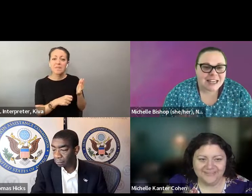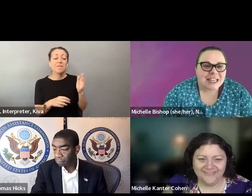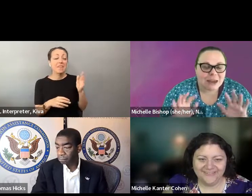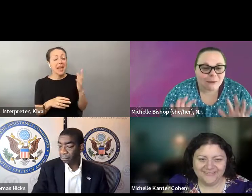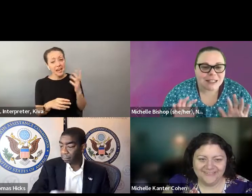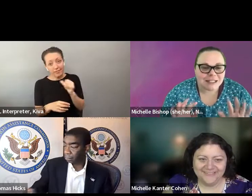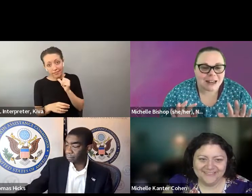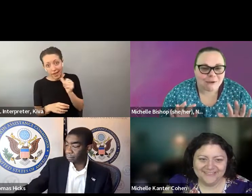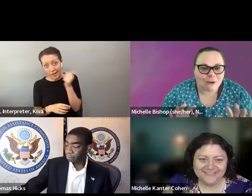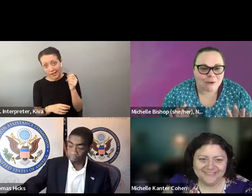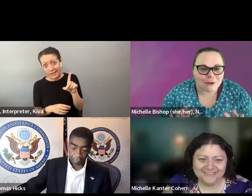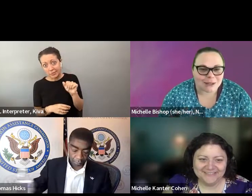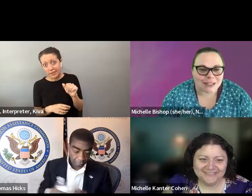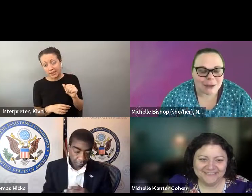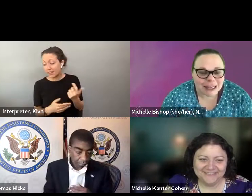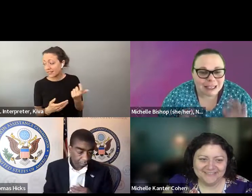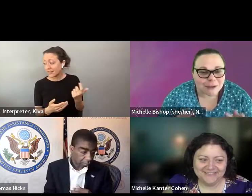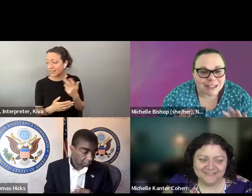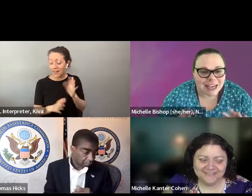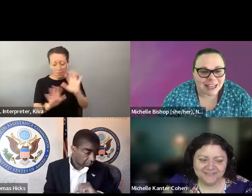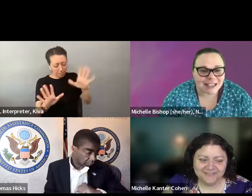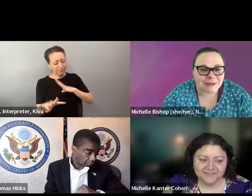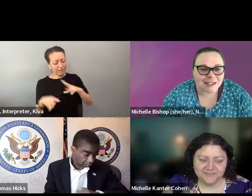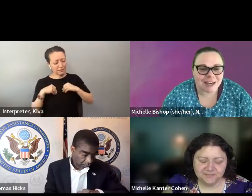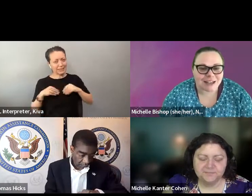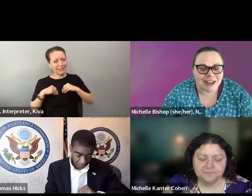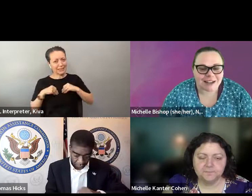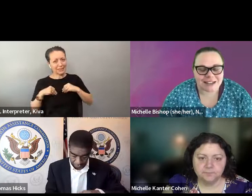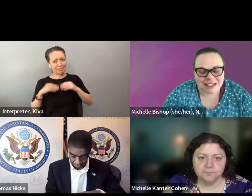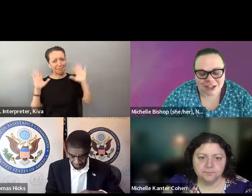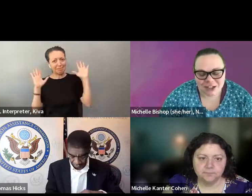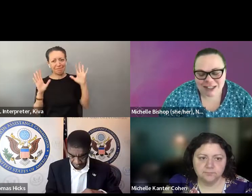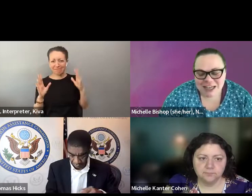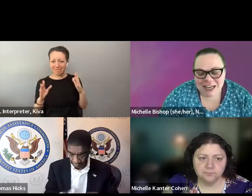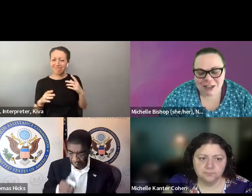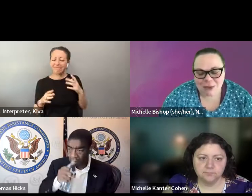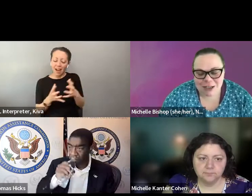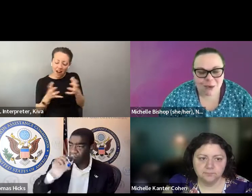on disability, based on COVID , based on the pandemic and people needing to socially distance, but I'll take it,